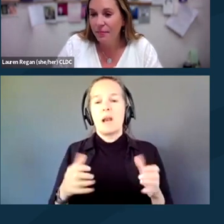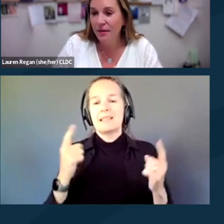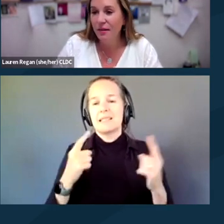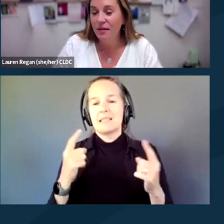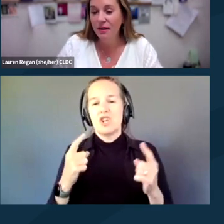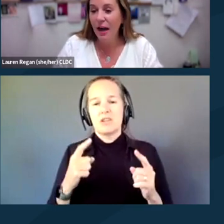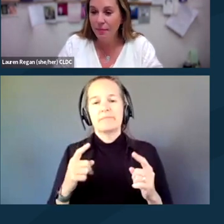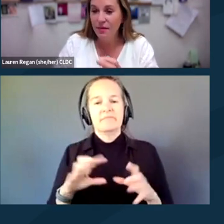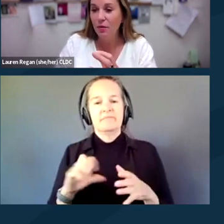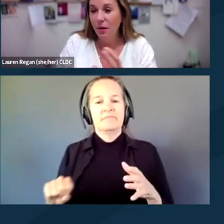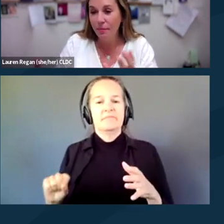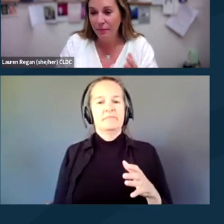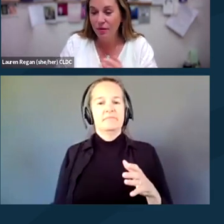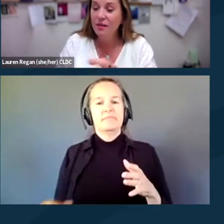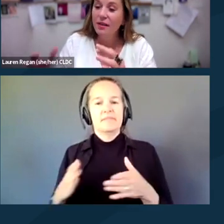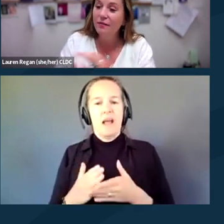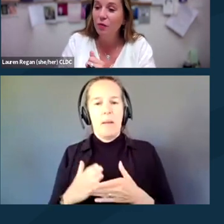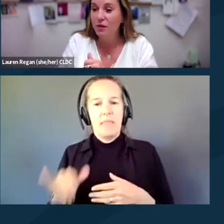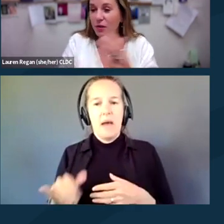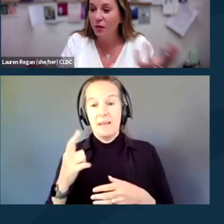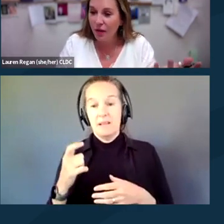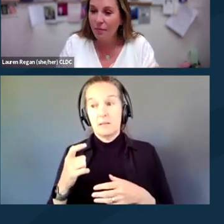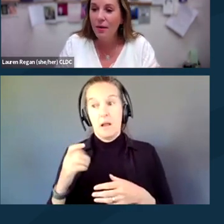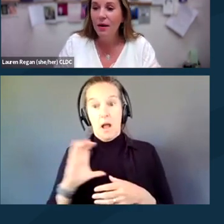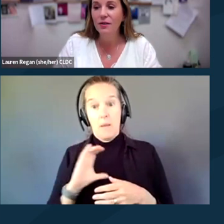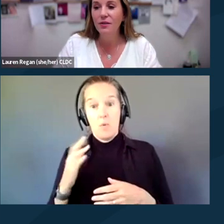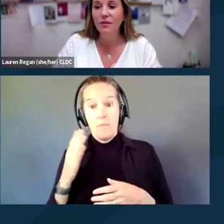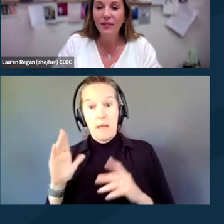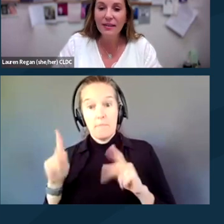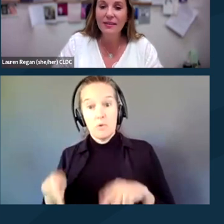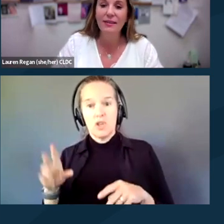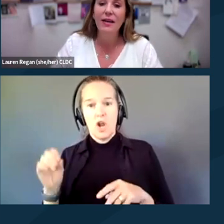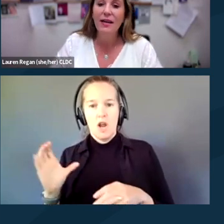because the cops or a bad person can force your thumb onto your device